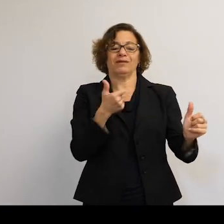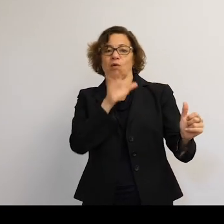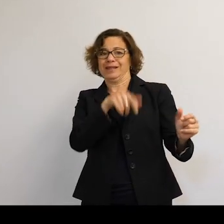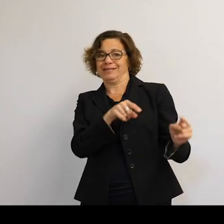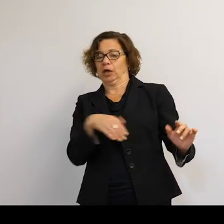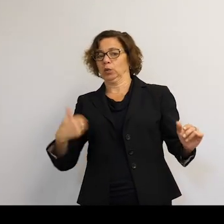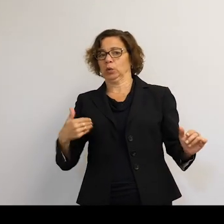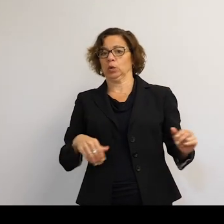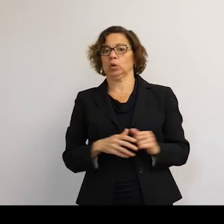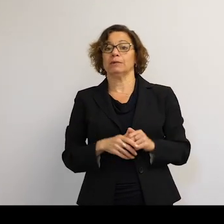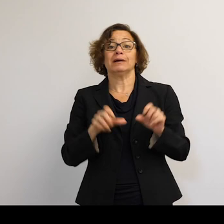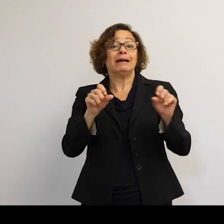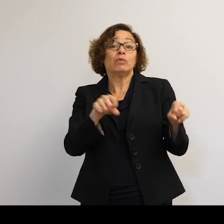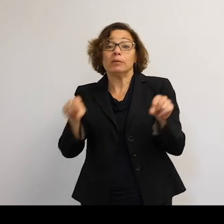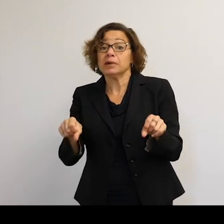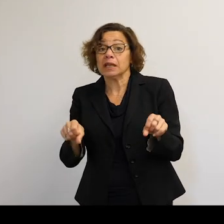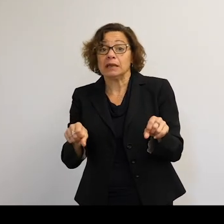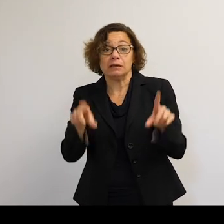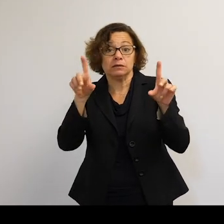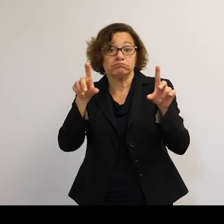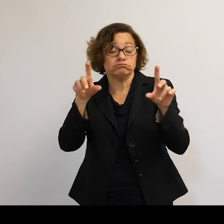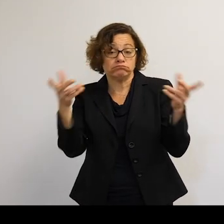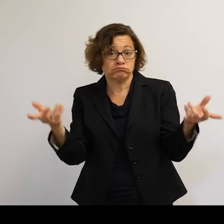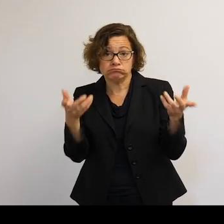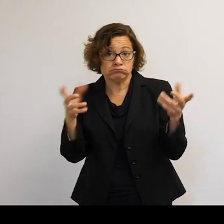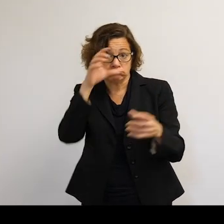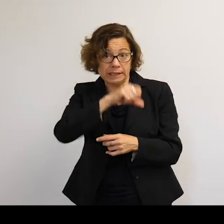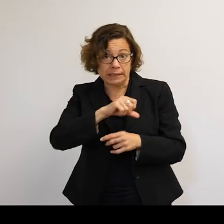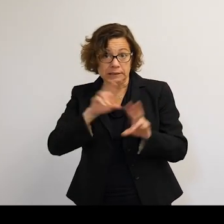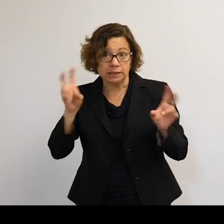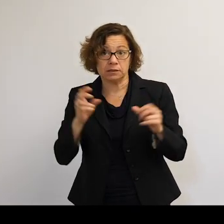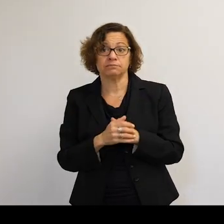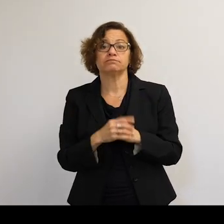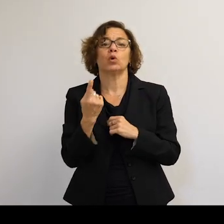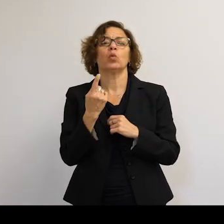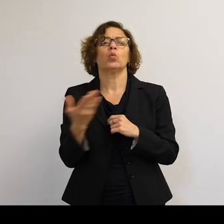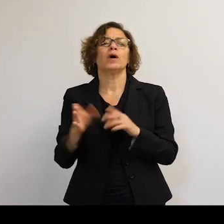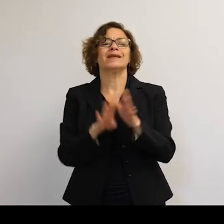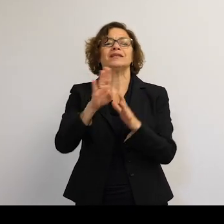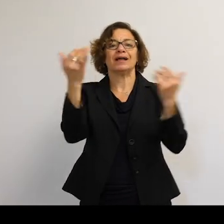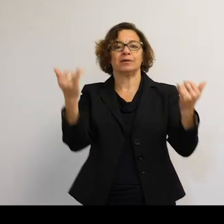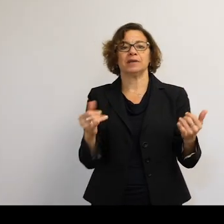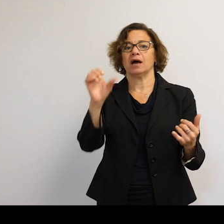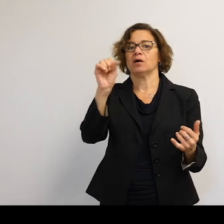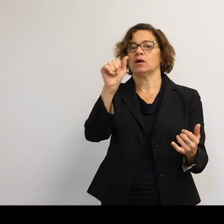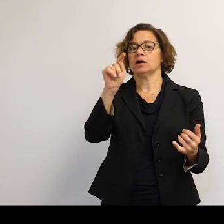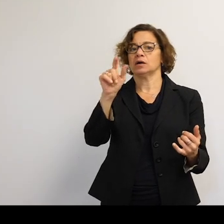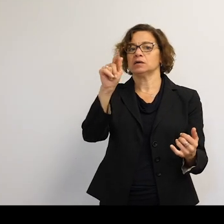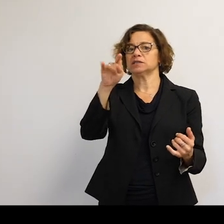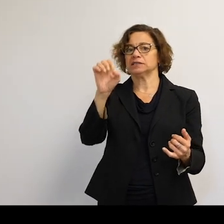But it's just probabilities. So one thing that is being developed right now is satellite-based internet.